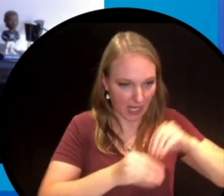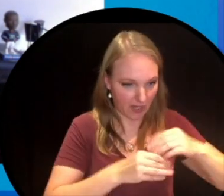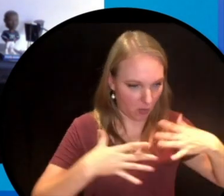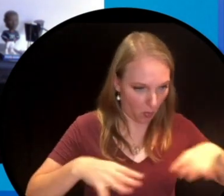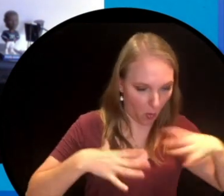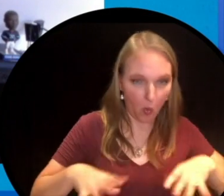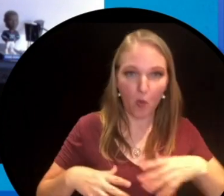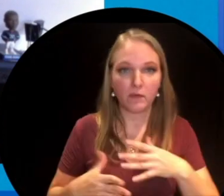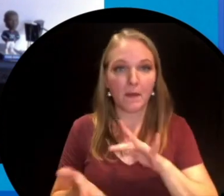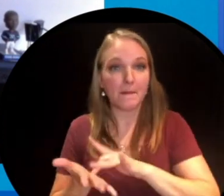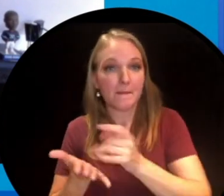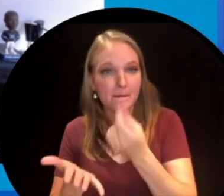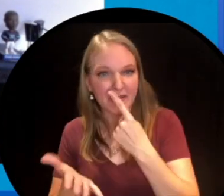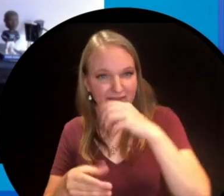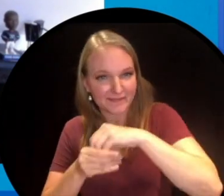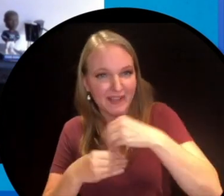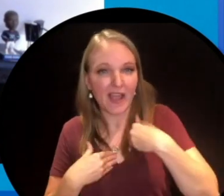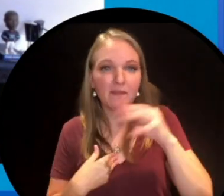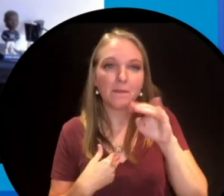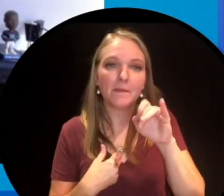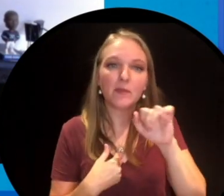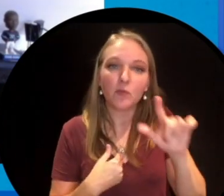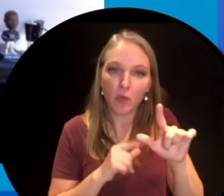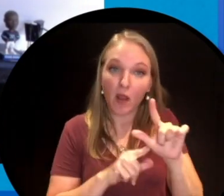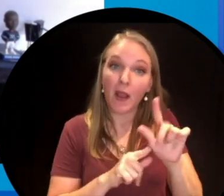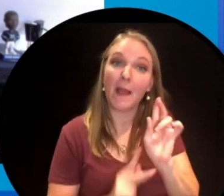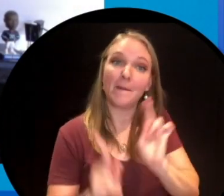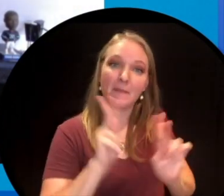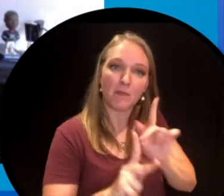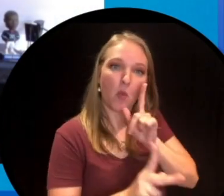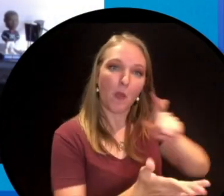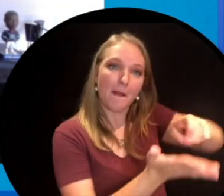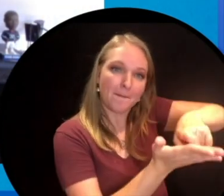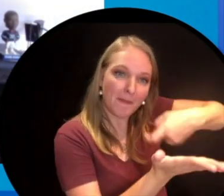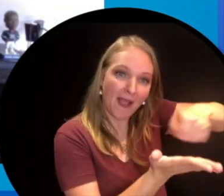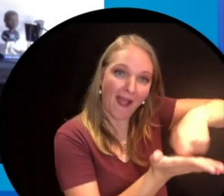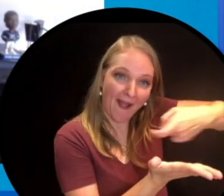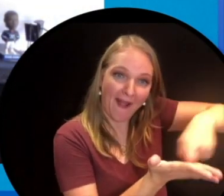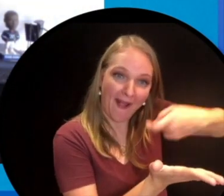shirts and some of the things in our medication and the people who have to mine for those